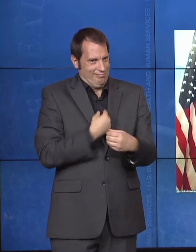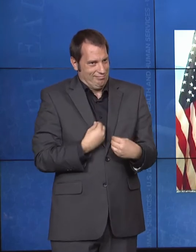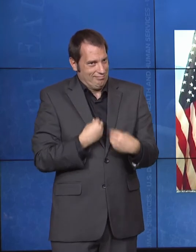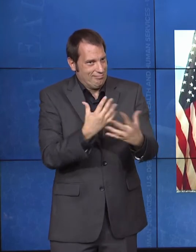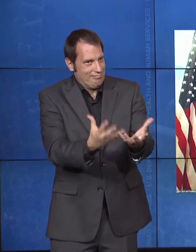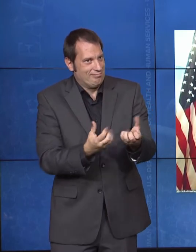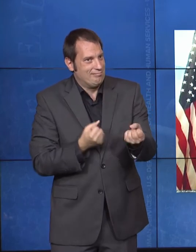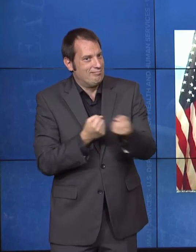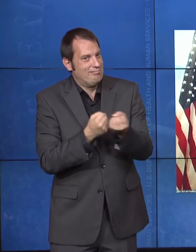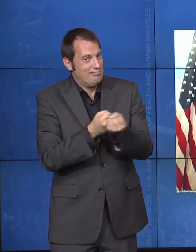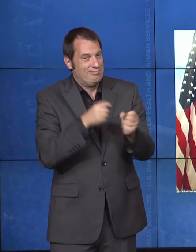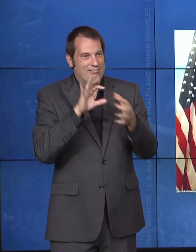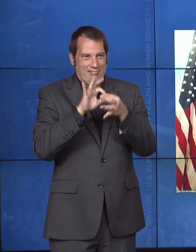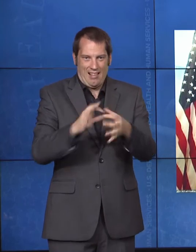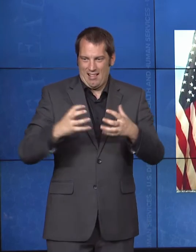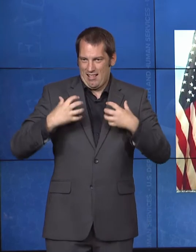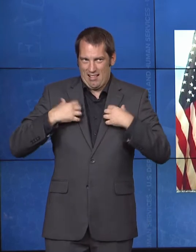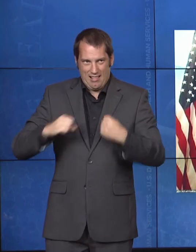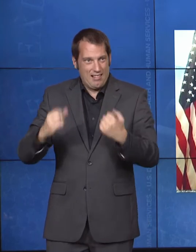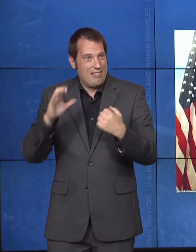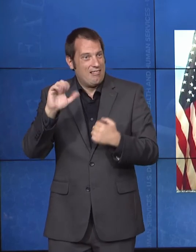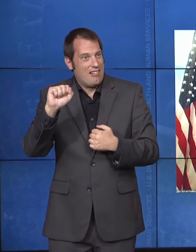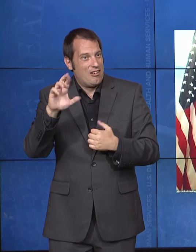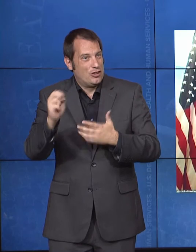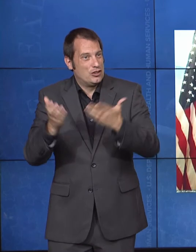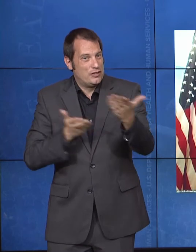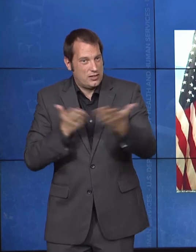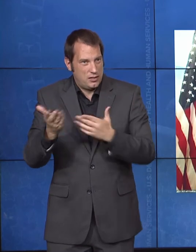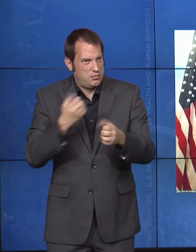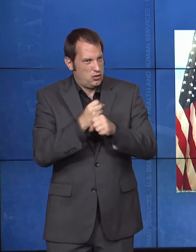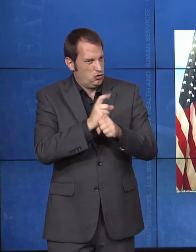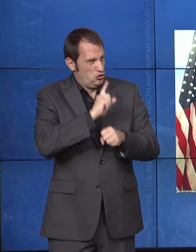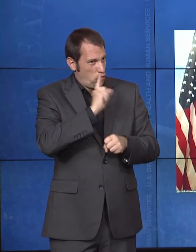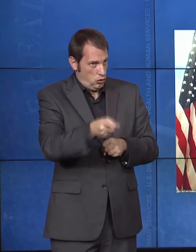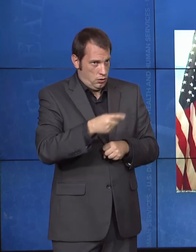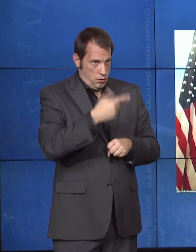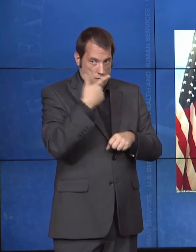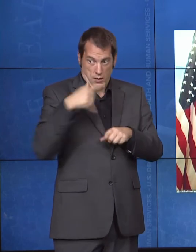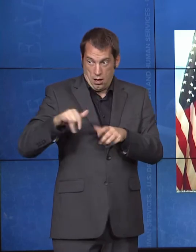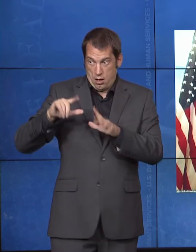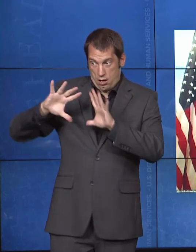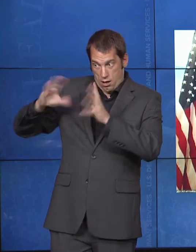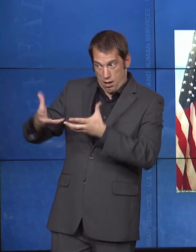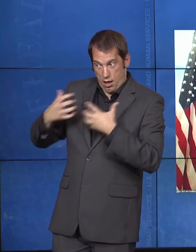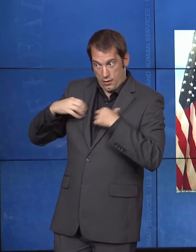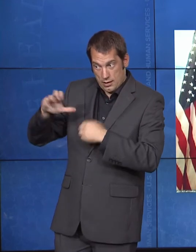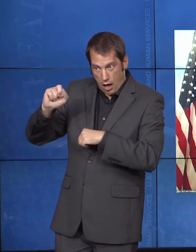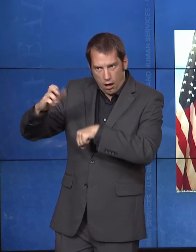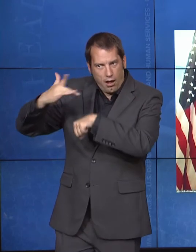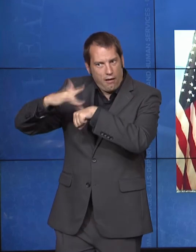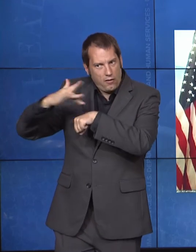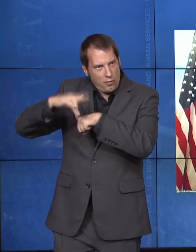Alaskan Native people. And at IHS, this includes addressing geographic and scheduling barriers